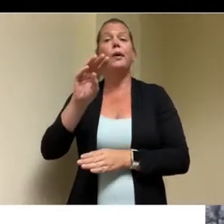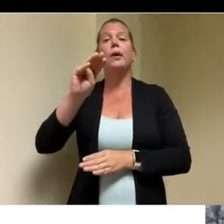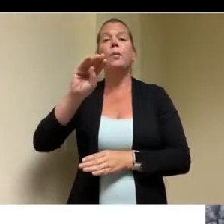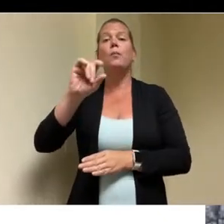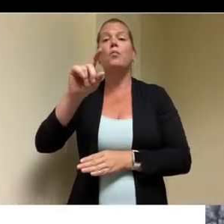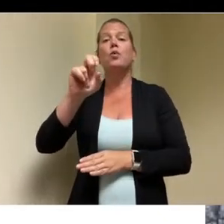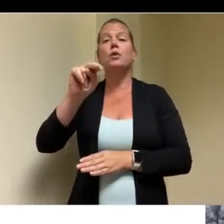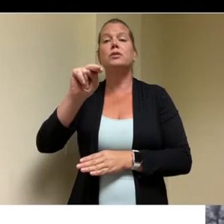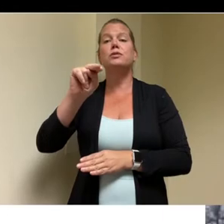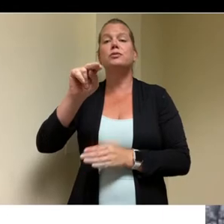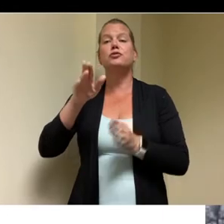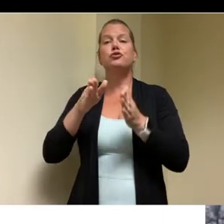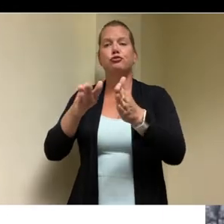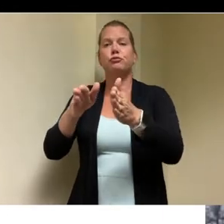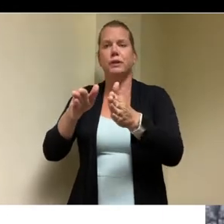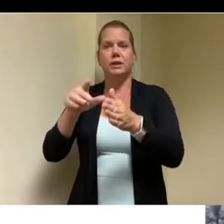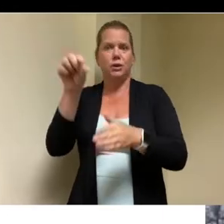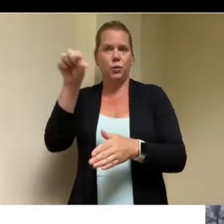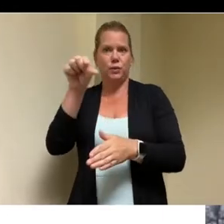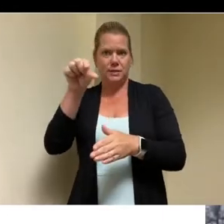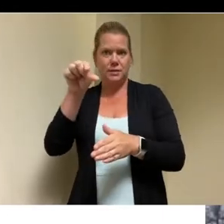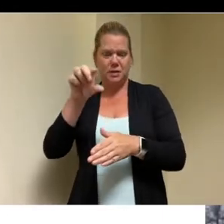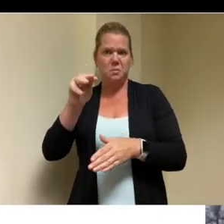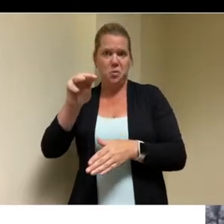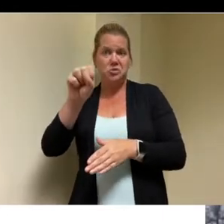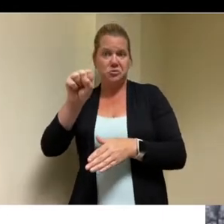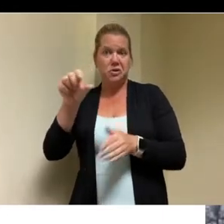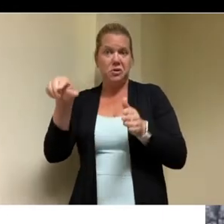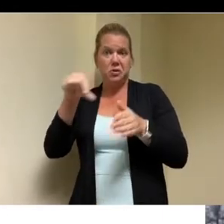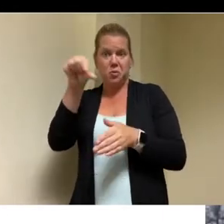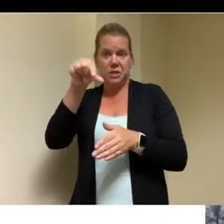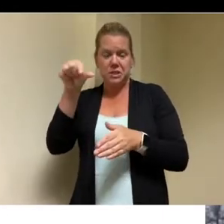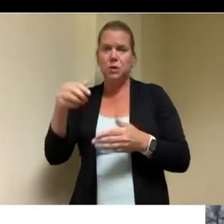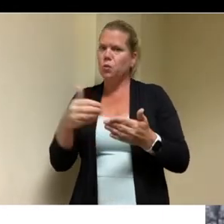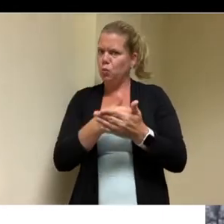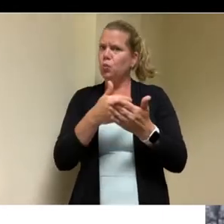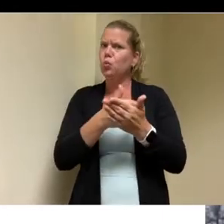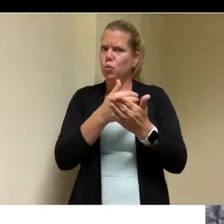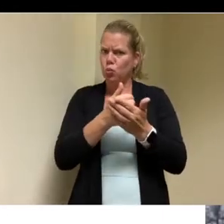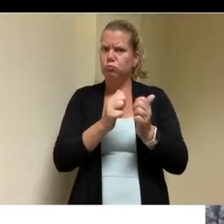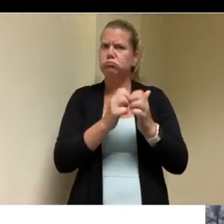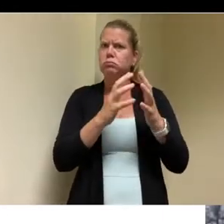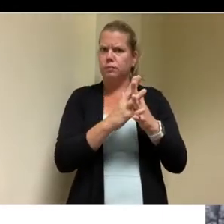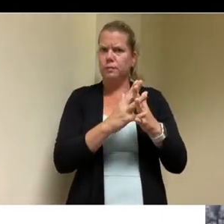again a new construction property for develop developmentally disabled